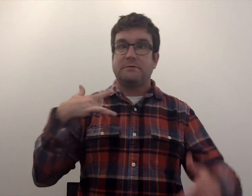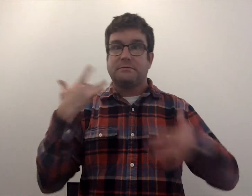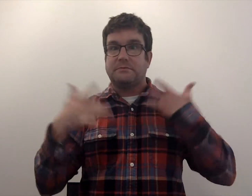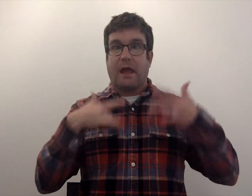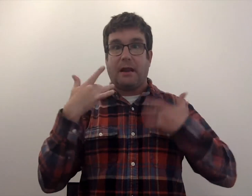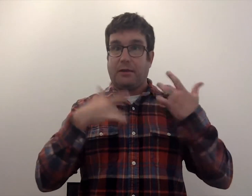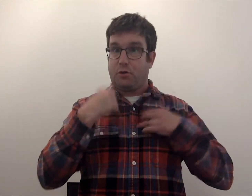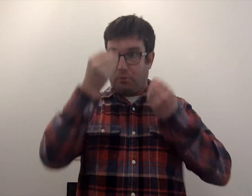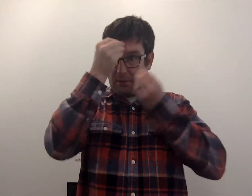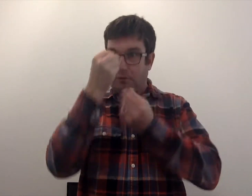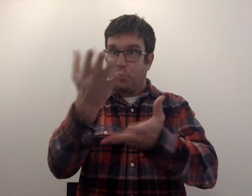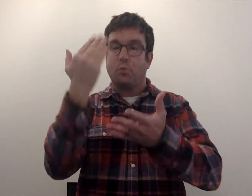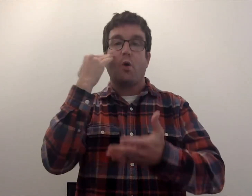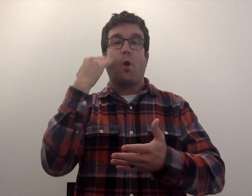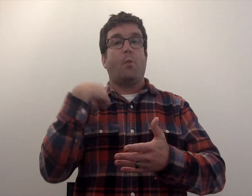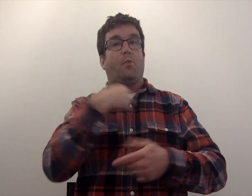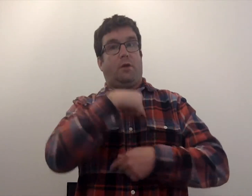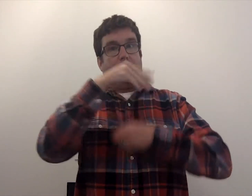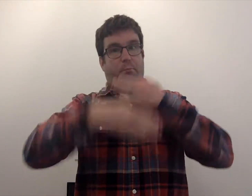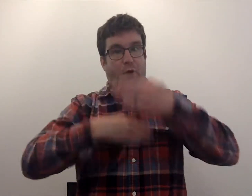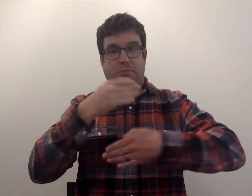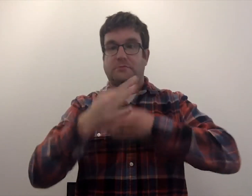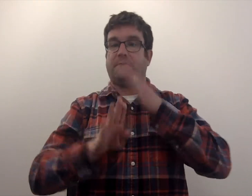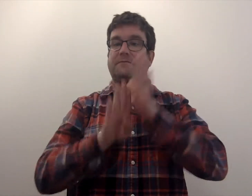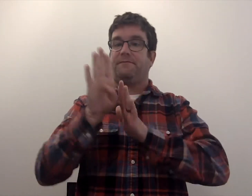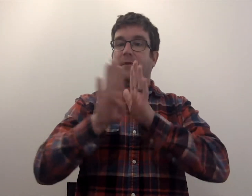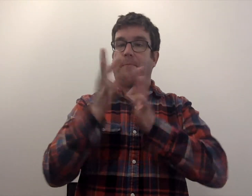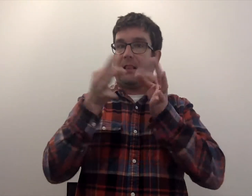We're excited to let you know that we are in the process of developing